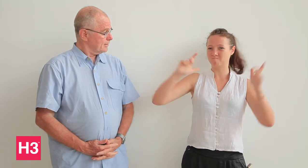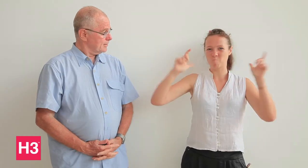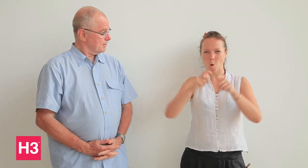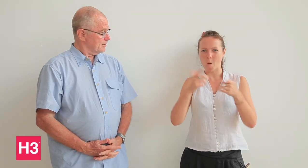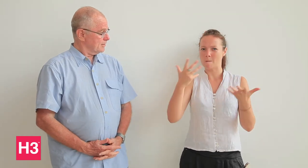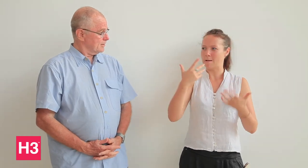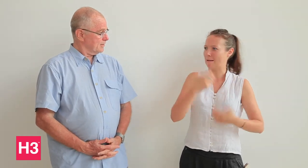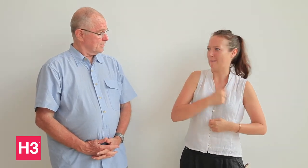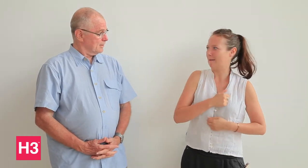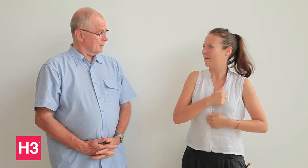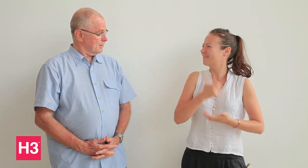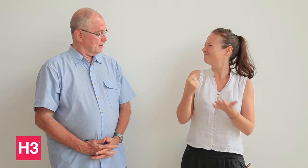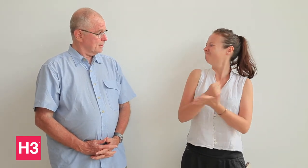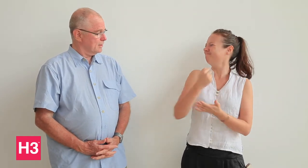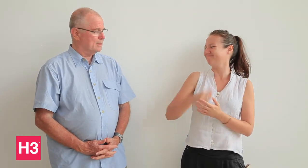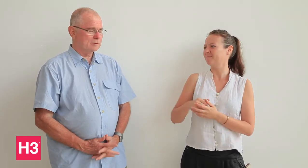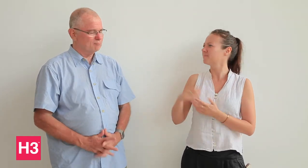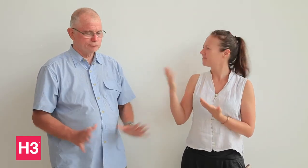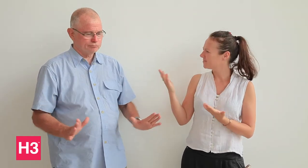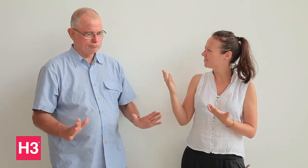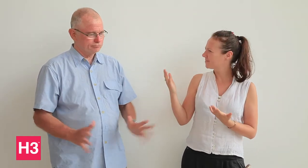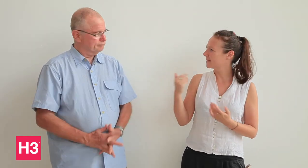That is disappointing-- only a small number this year.